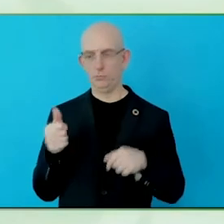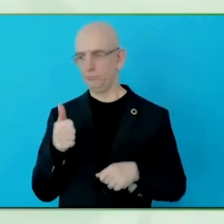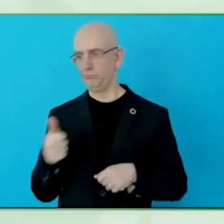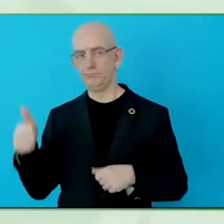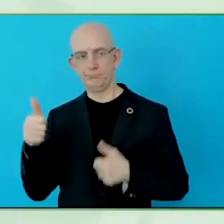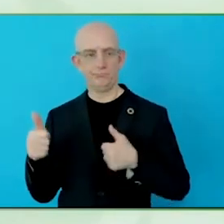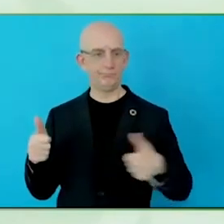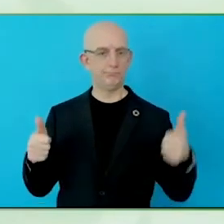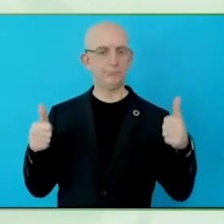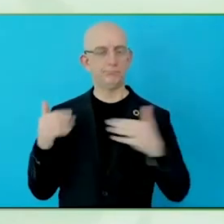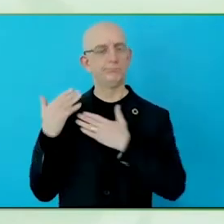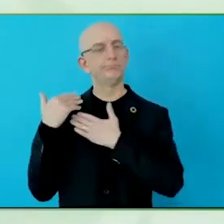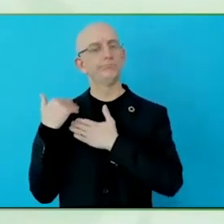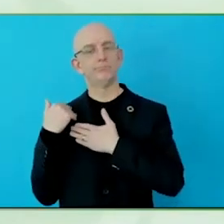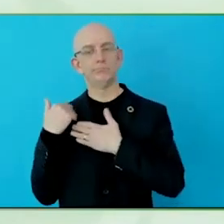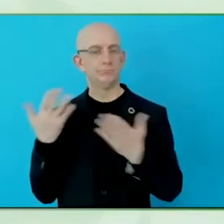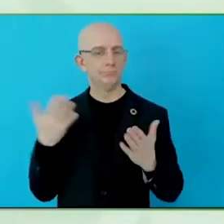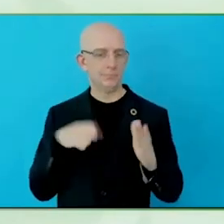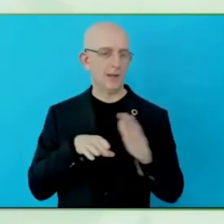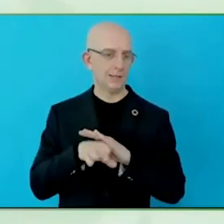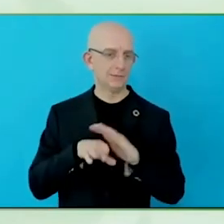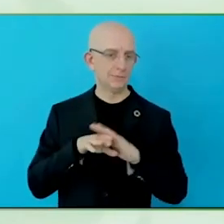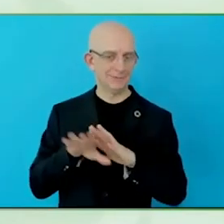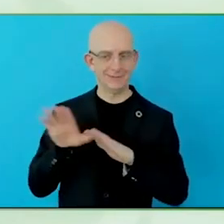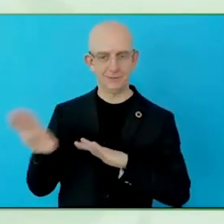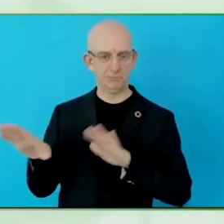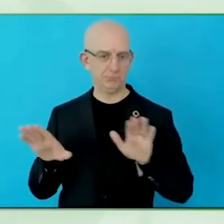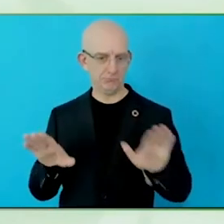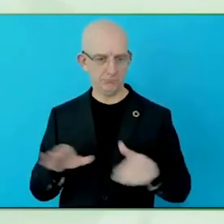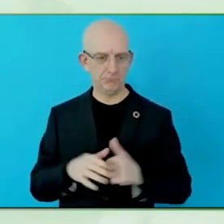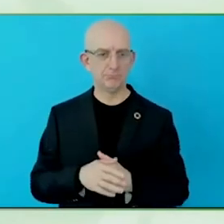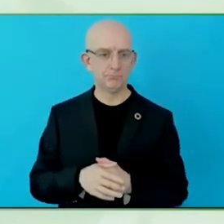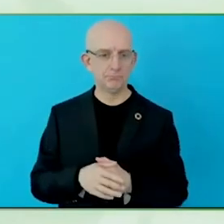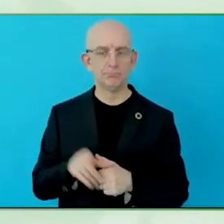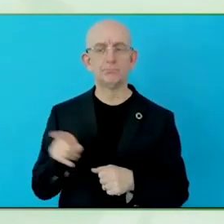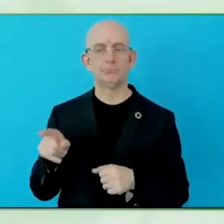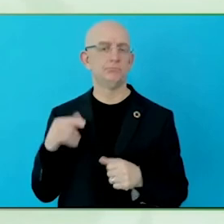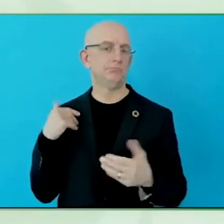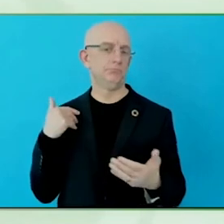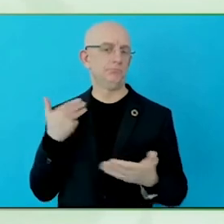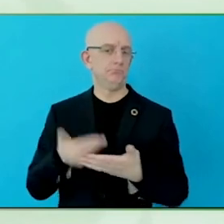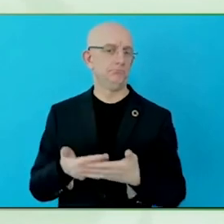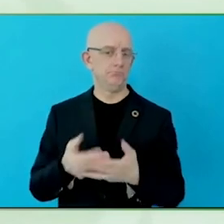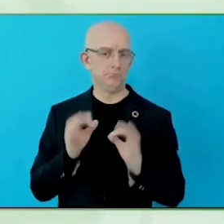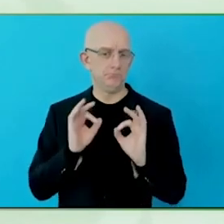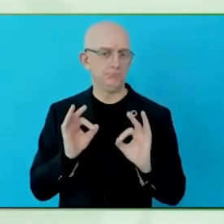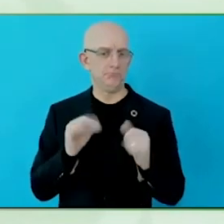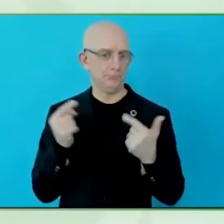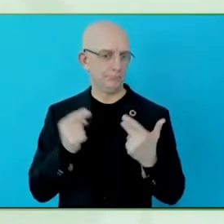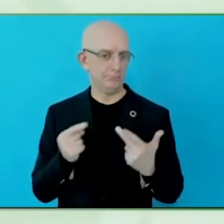tell is a tiny bit about their banks. So that we understand where they are coming from, and then the